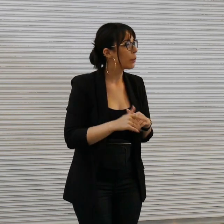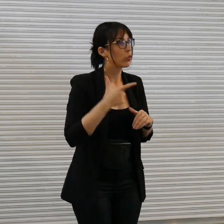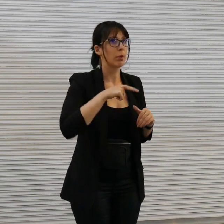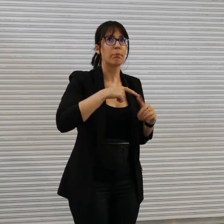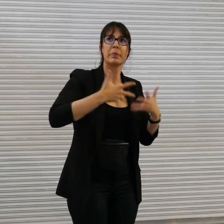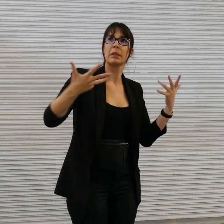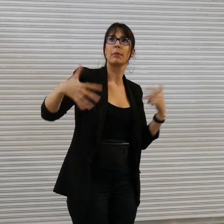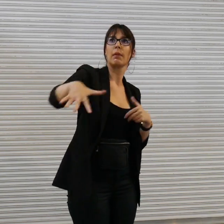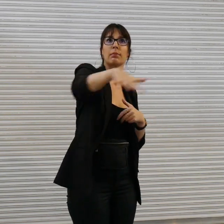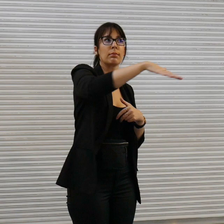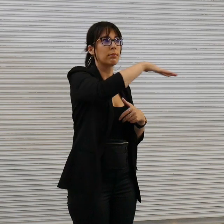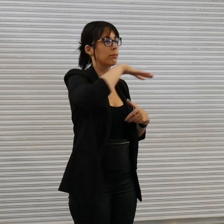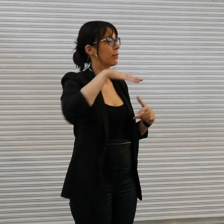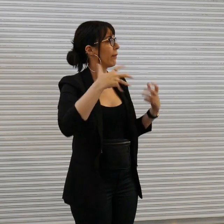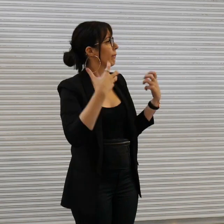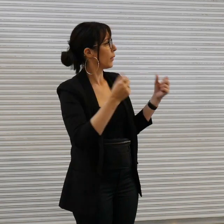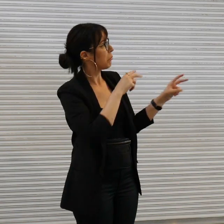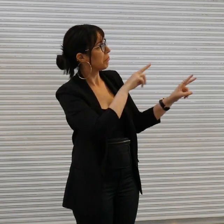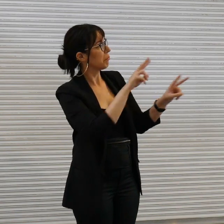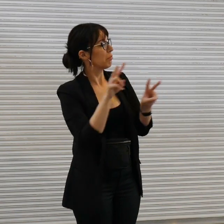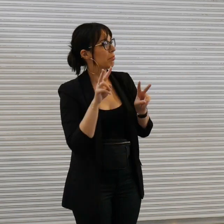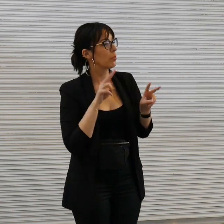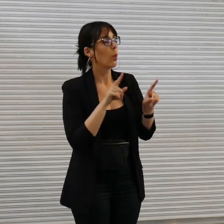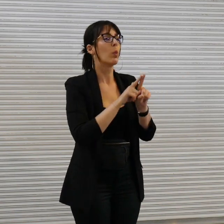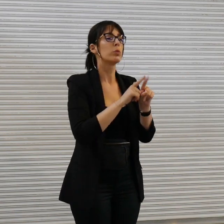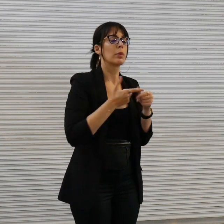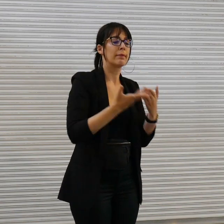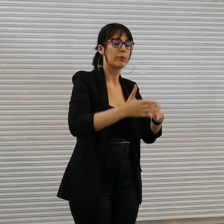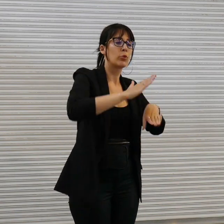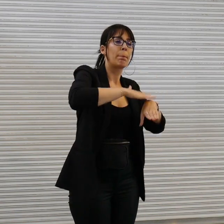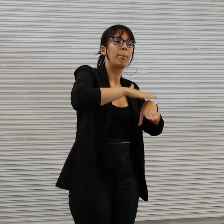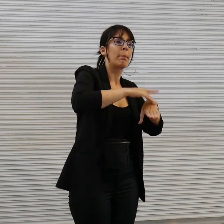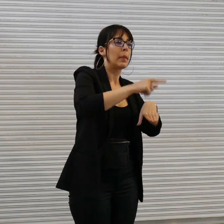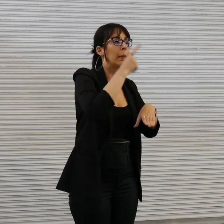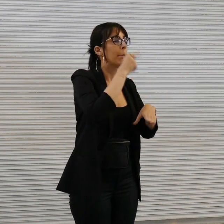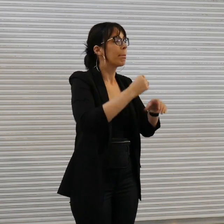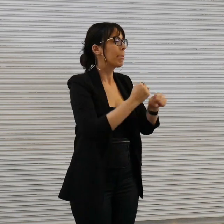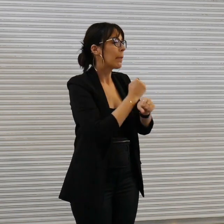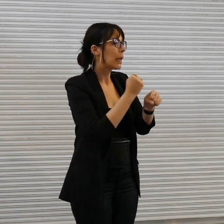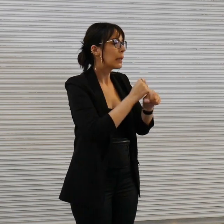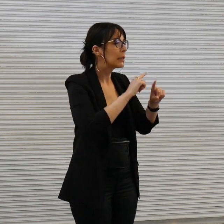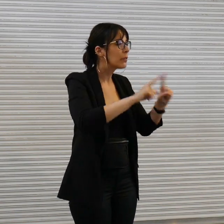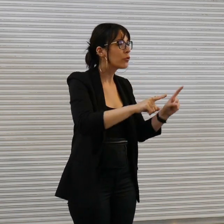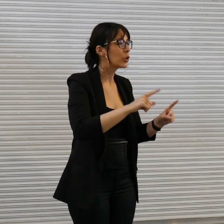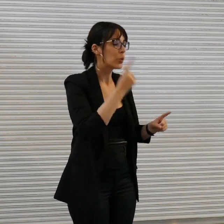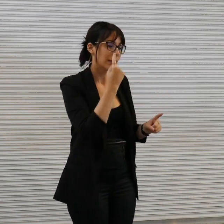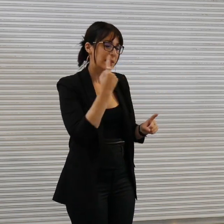see and um also the time to to make and to see where their practices shift in relationship to